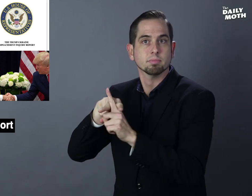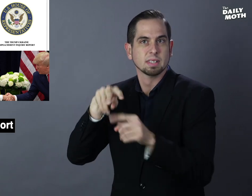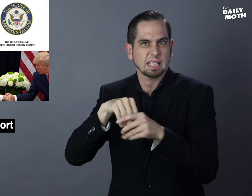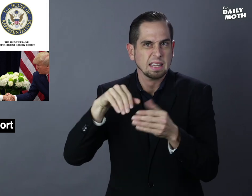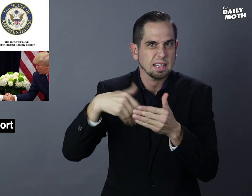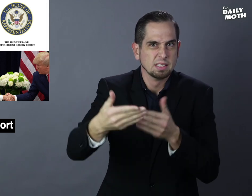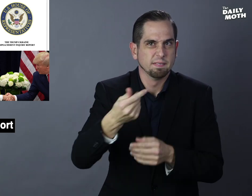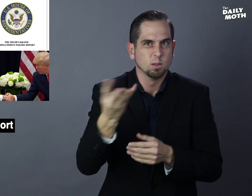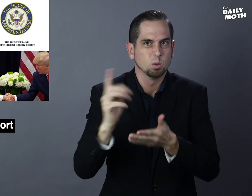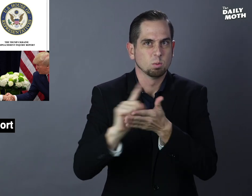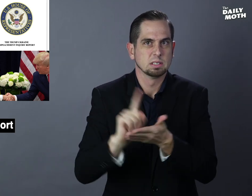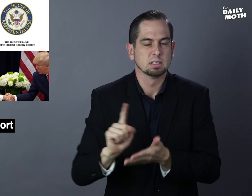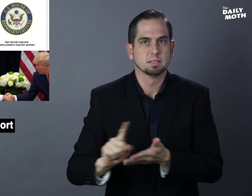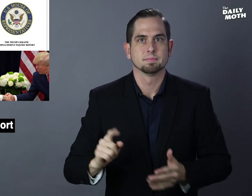in the next few weeks.